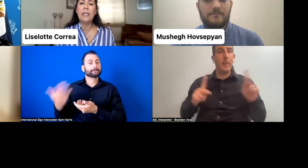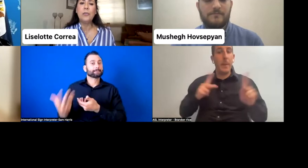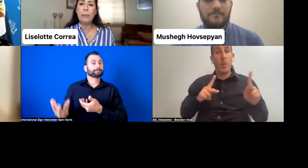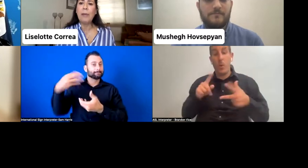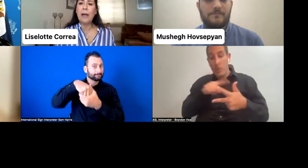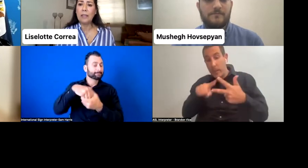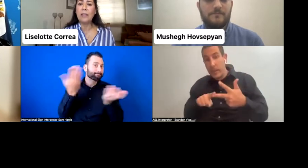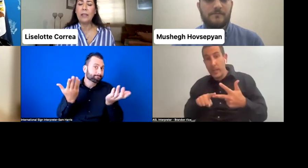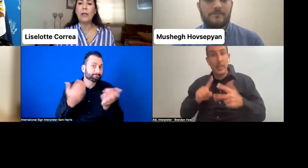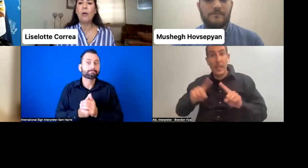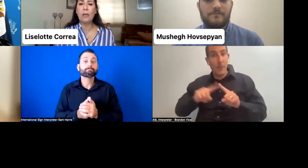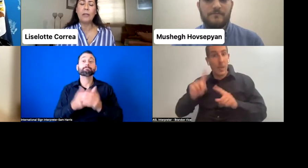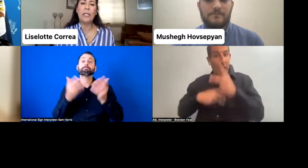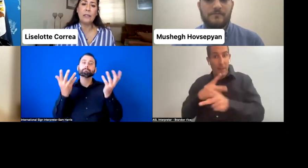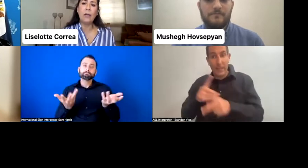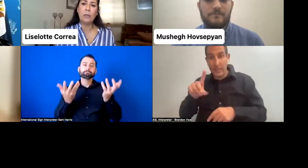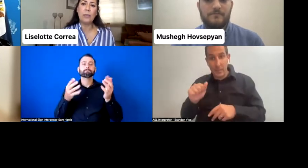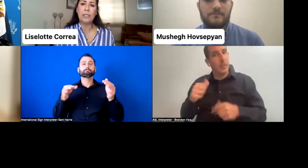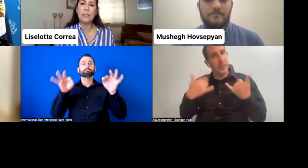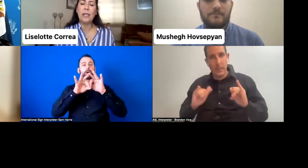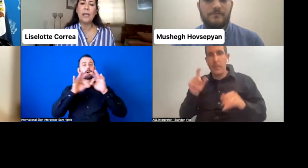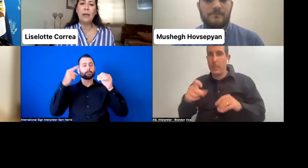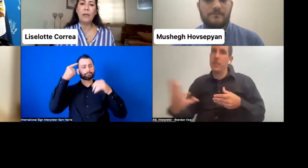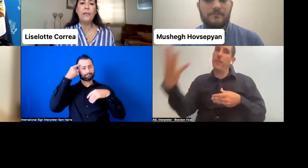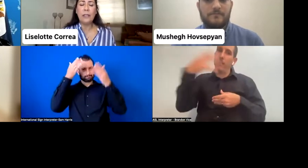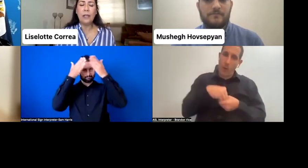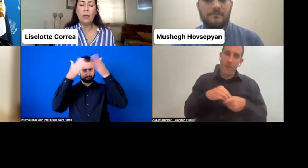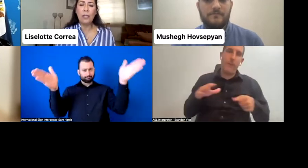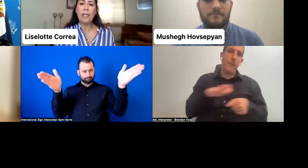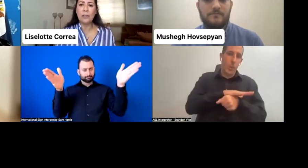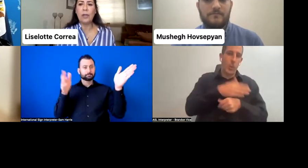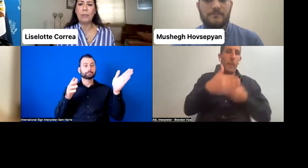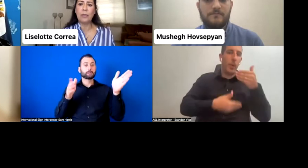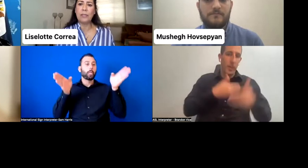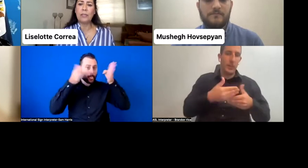to be part-- in the whole process-- in the whole electoral process.